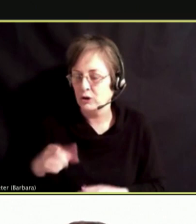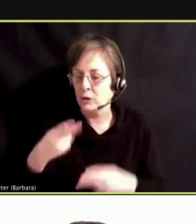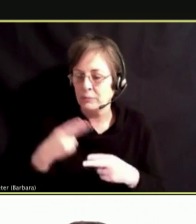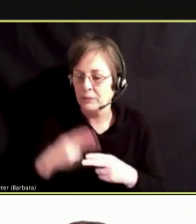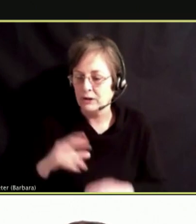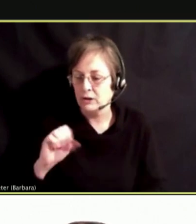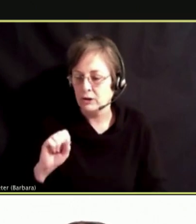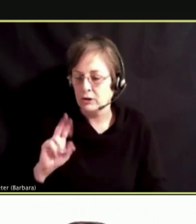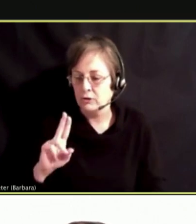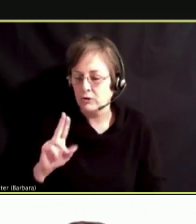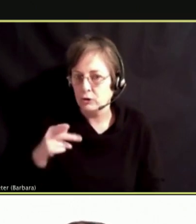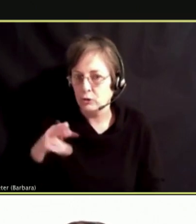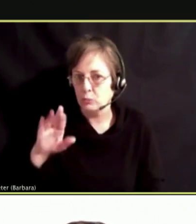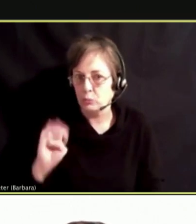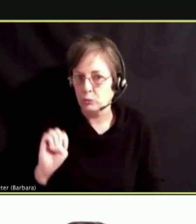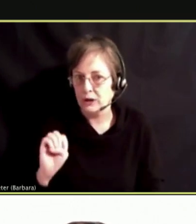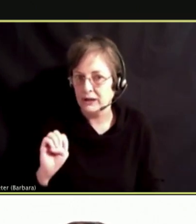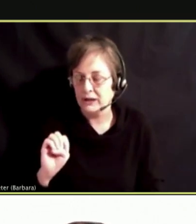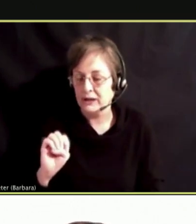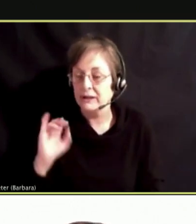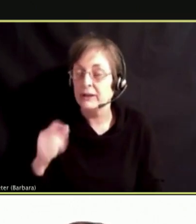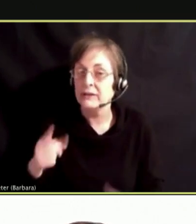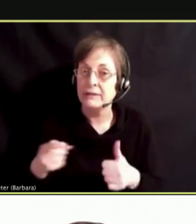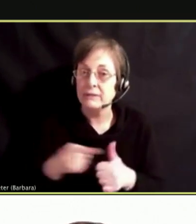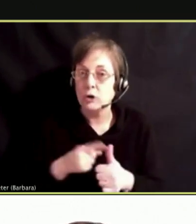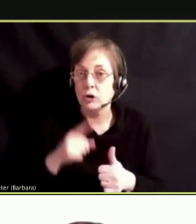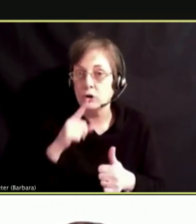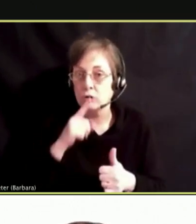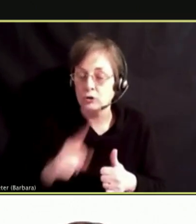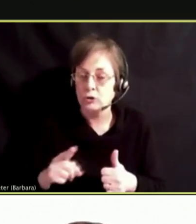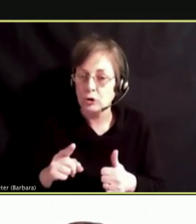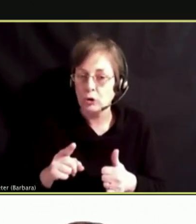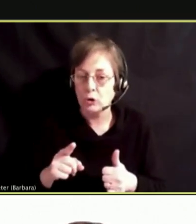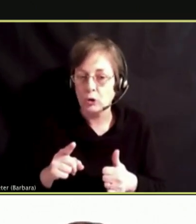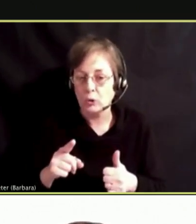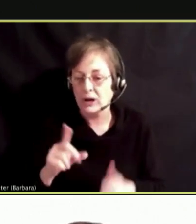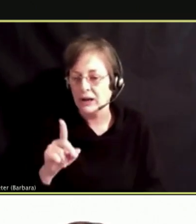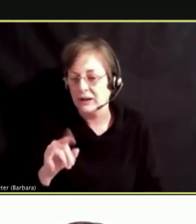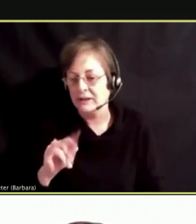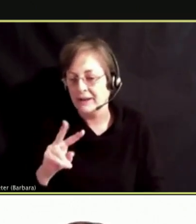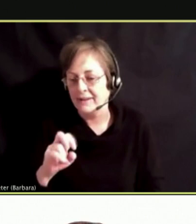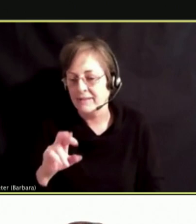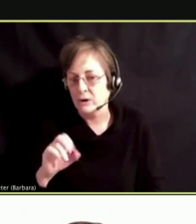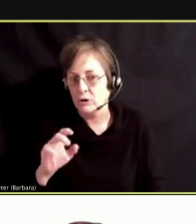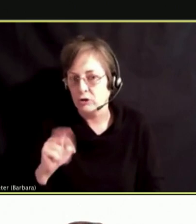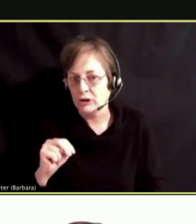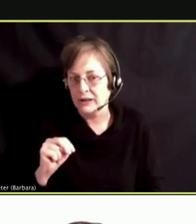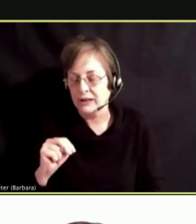JUST AS THE FIRST TRUE DIVERSION PROGRAM IN MCPS, AS A WAY OF STUDENTS.